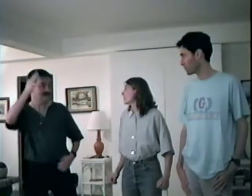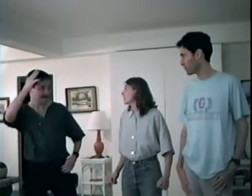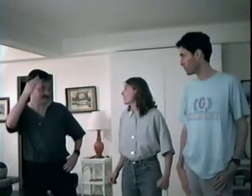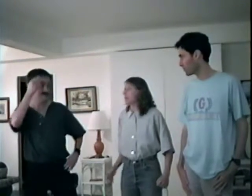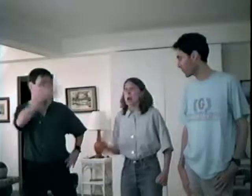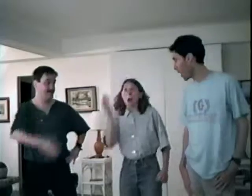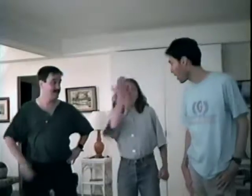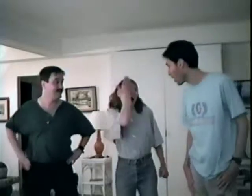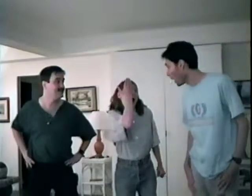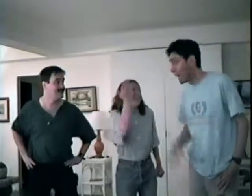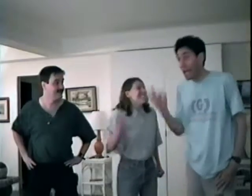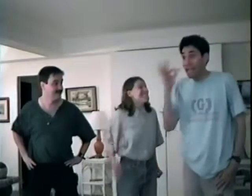Mermaids!